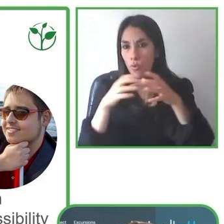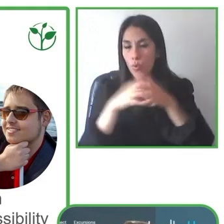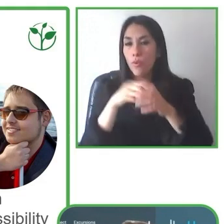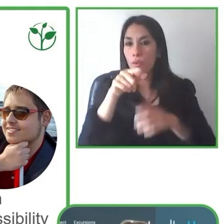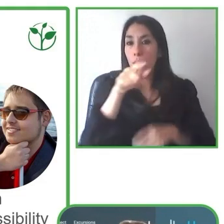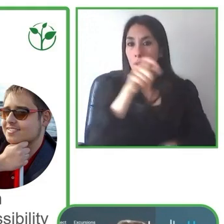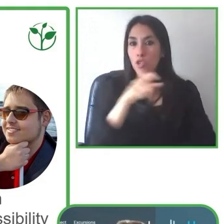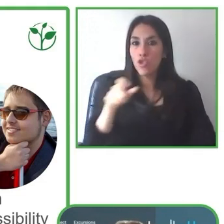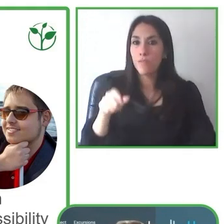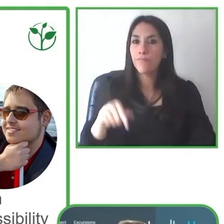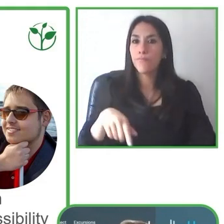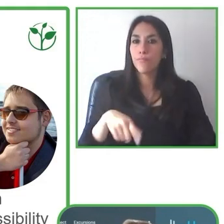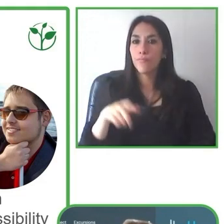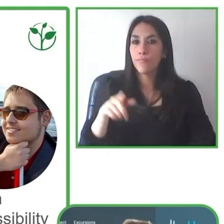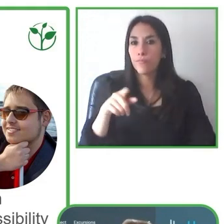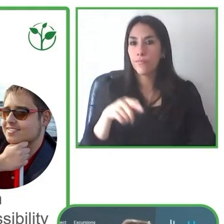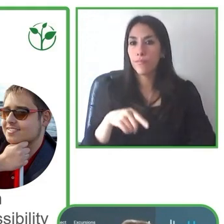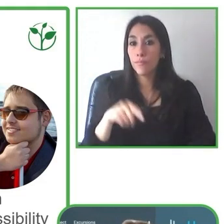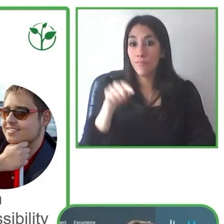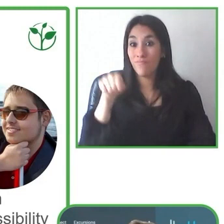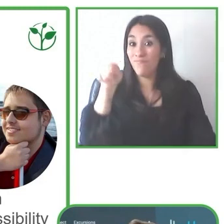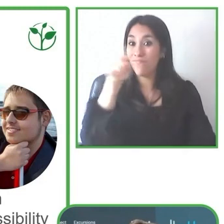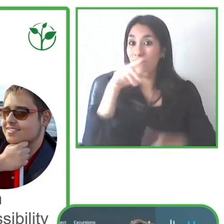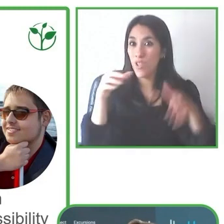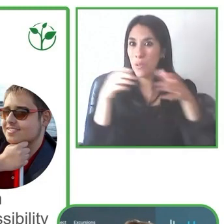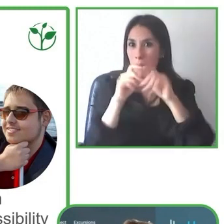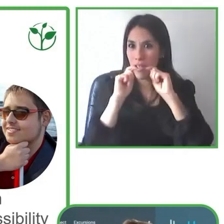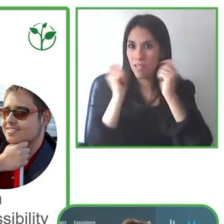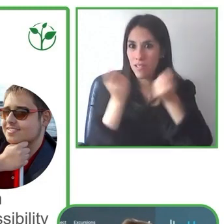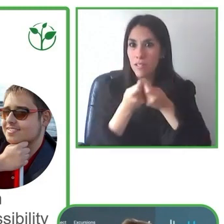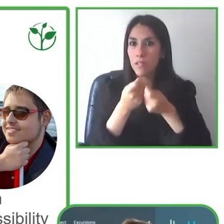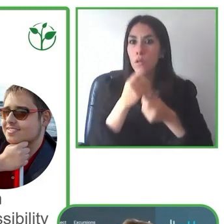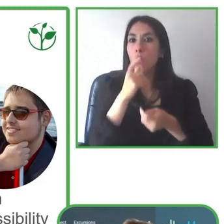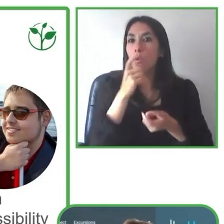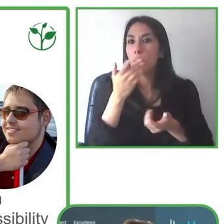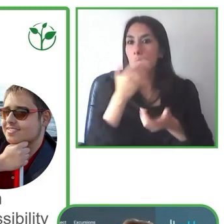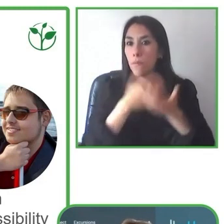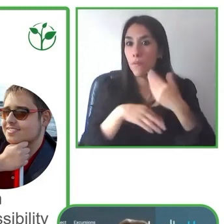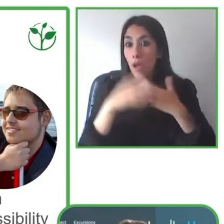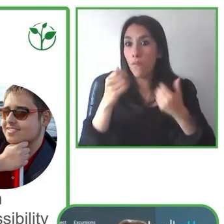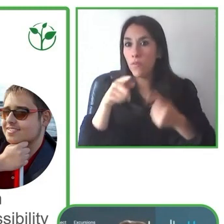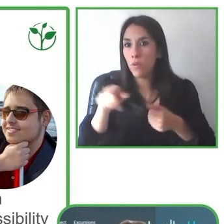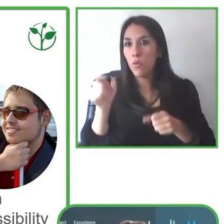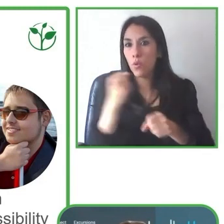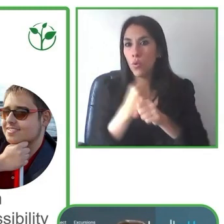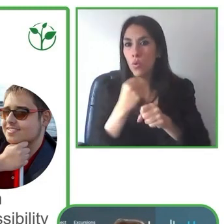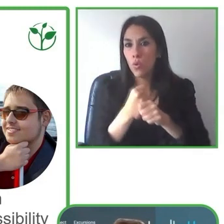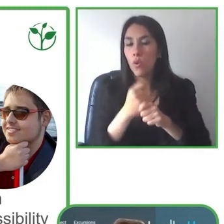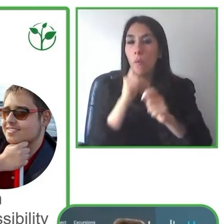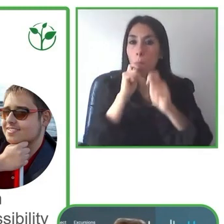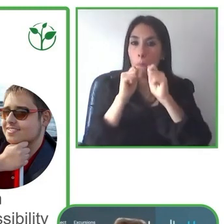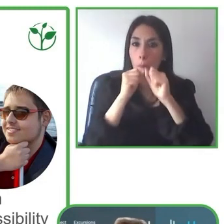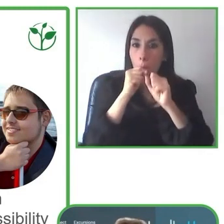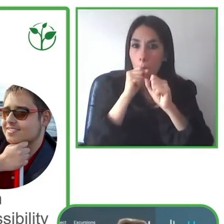as developers, product managers and accessibility experts. I'm Renat Anpilogov.